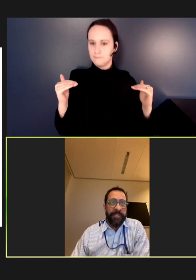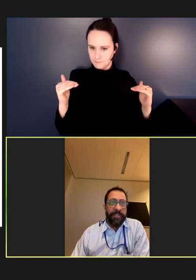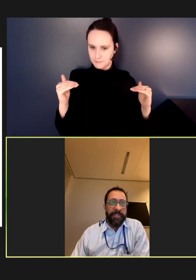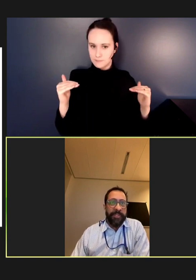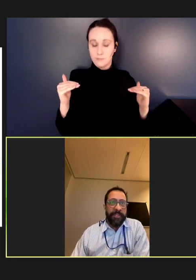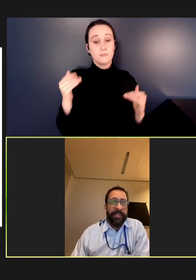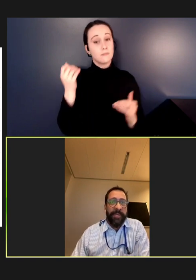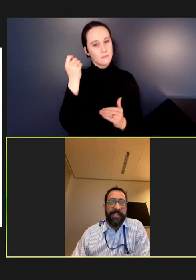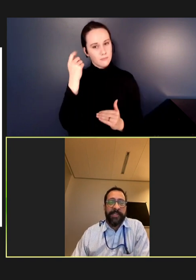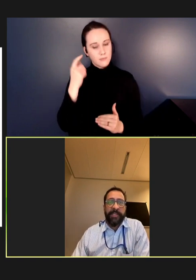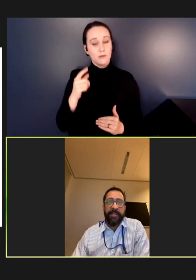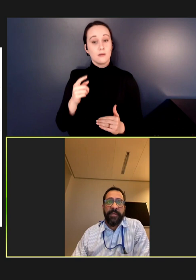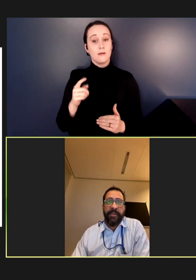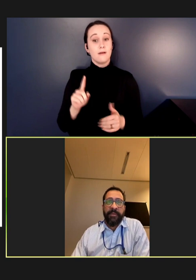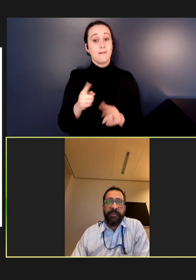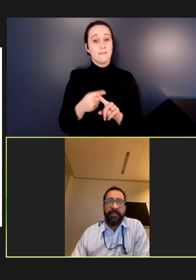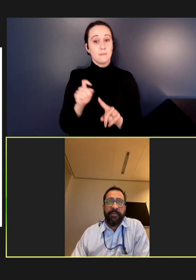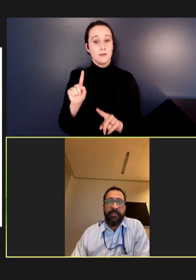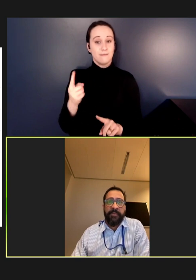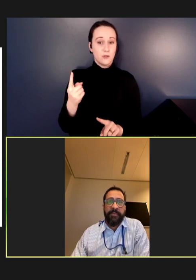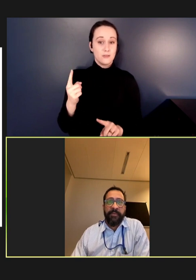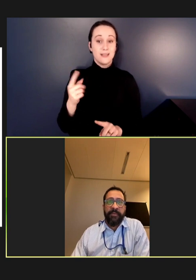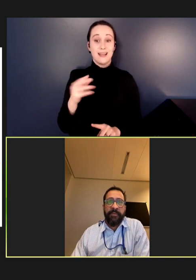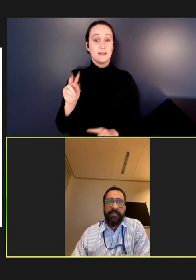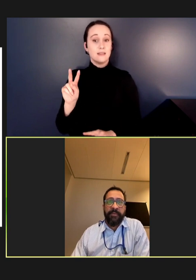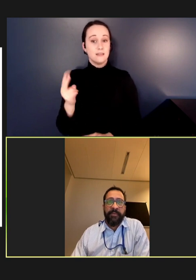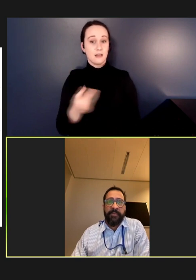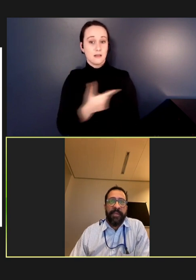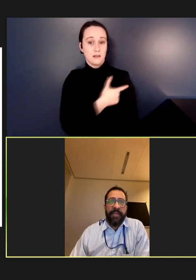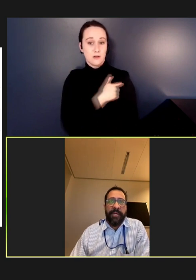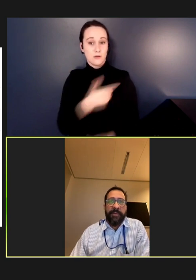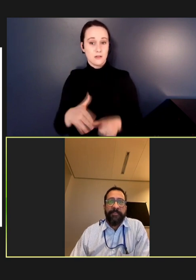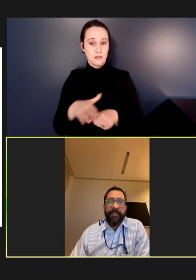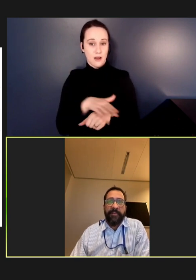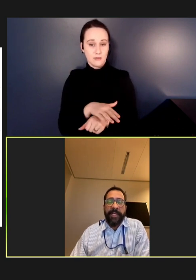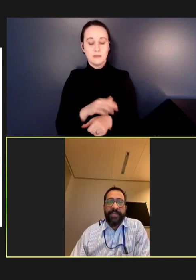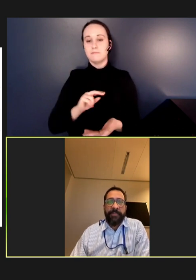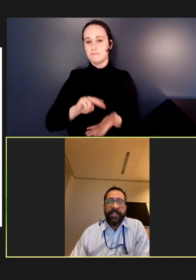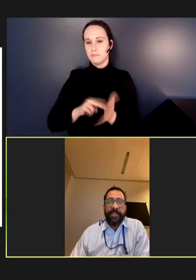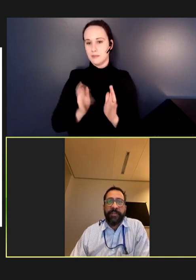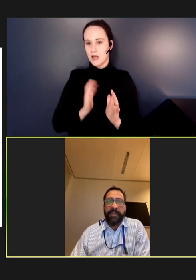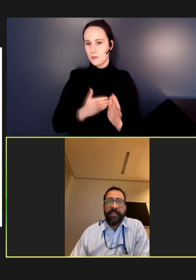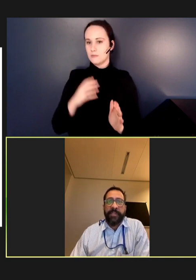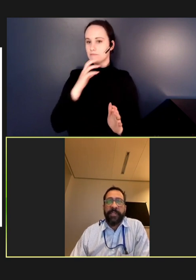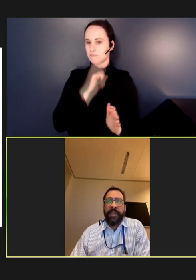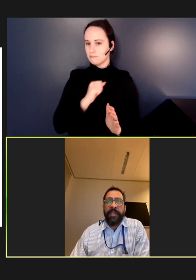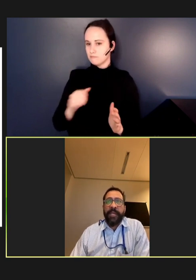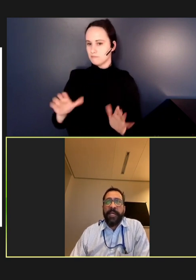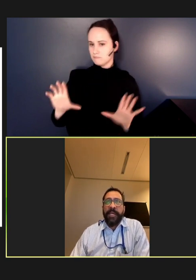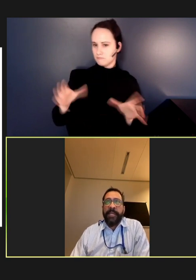dose coverage that makes it into the joint estimates of national immunization coverage.